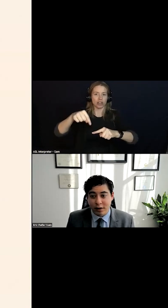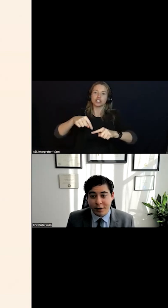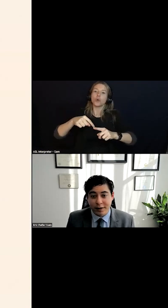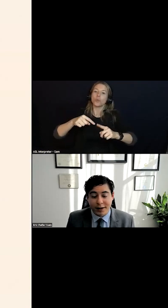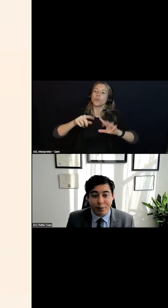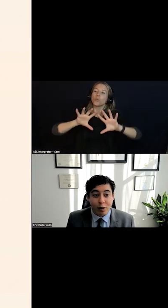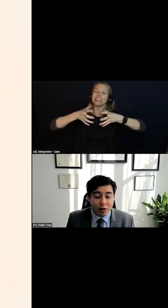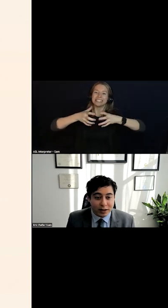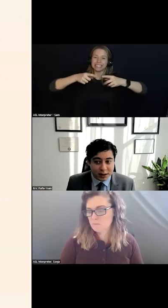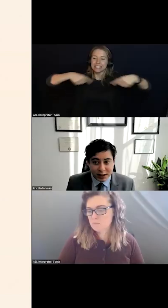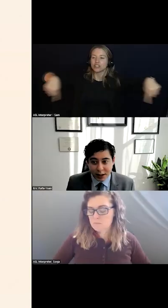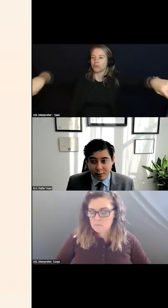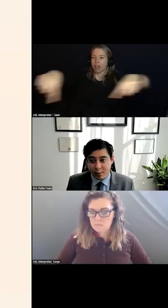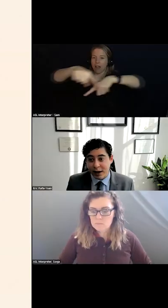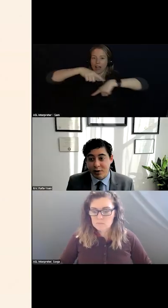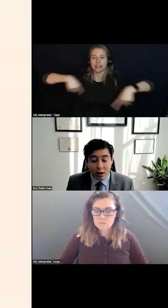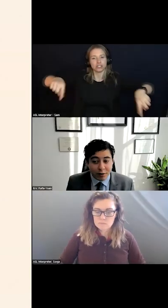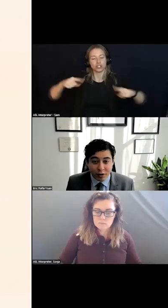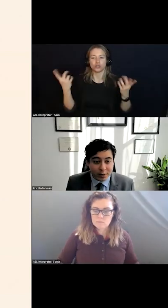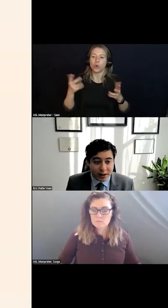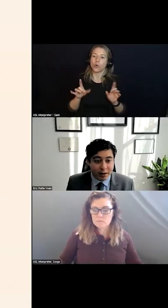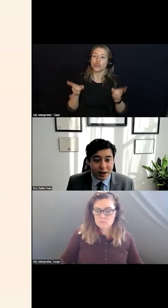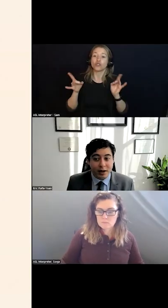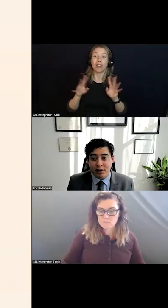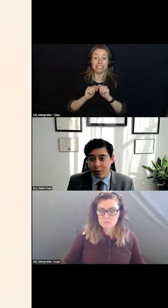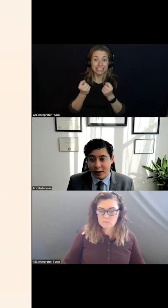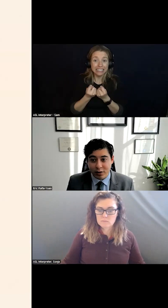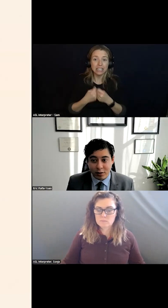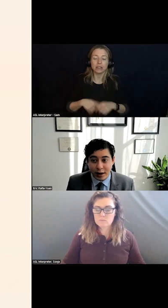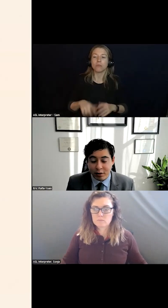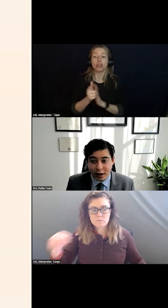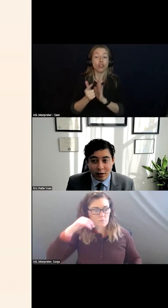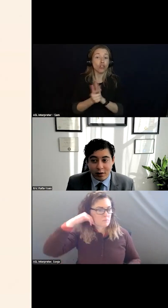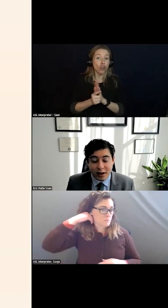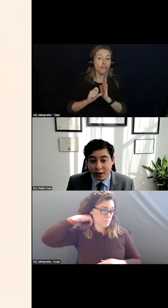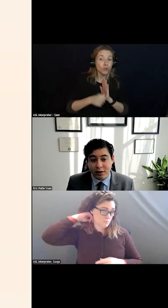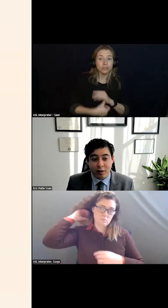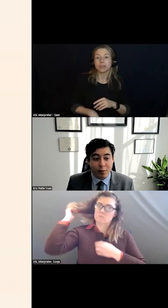COUNSELLORS AND THE TEAMS AND LAW ENFORCEMENT OR CLINICS OR